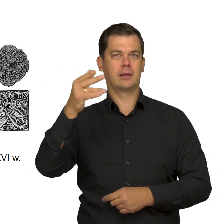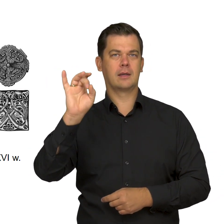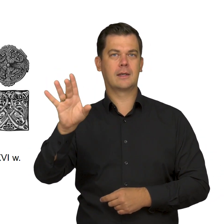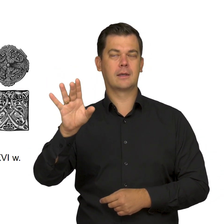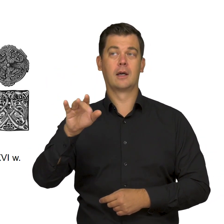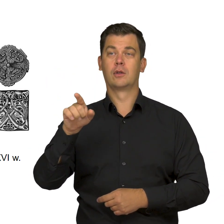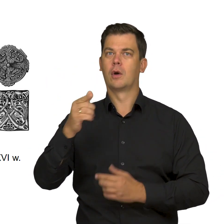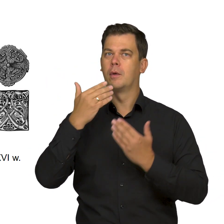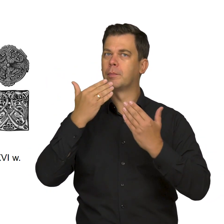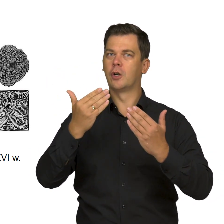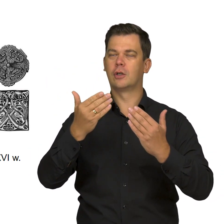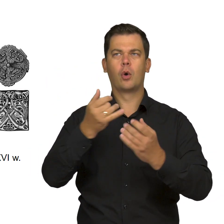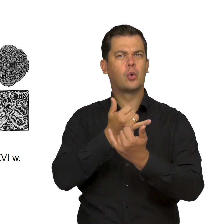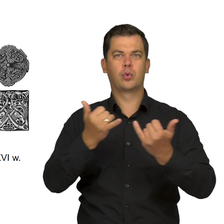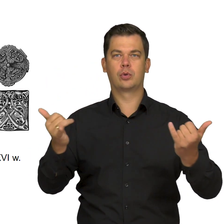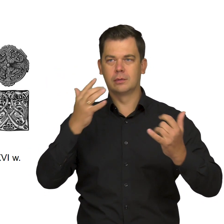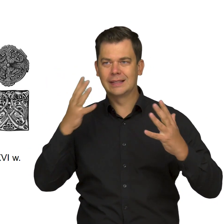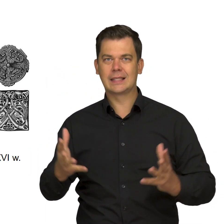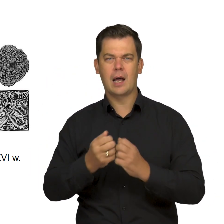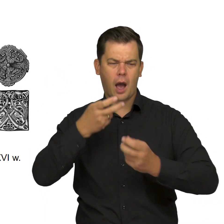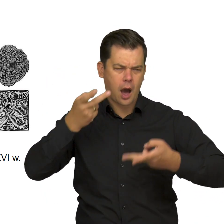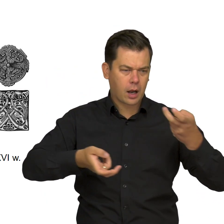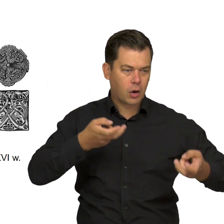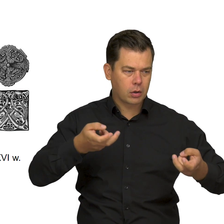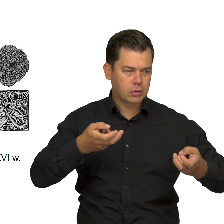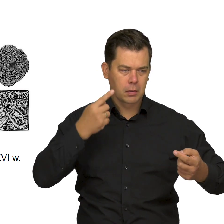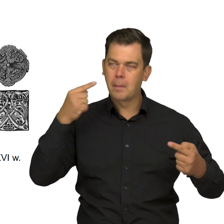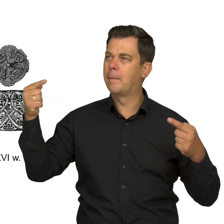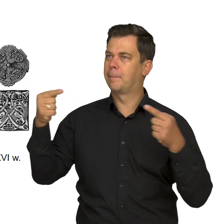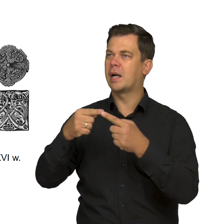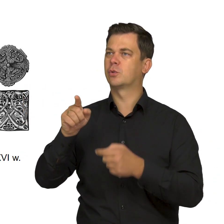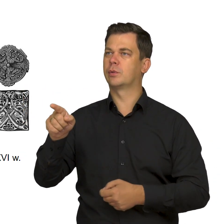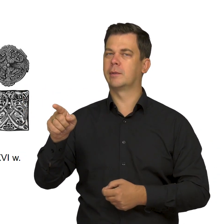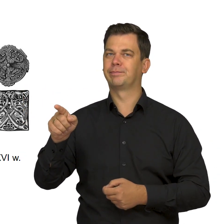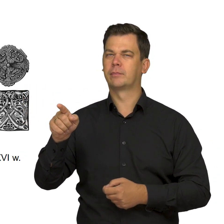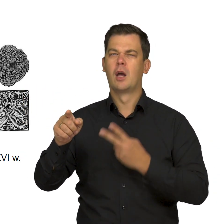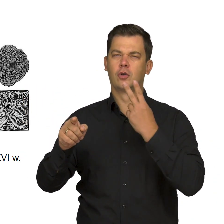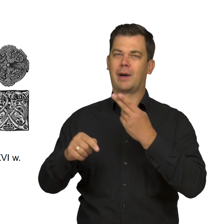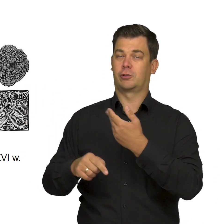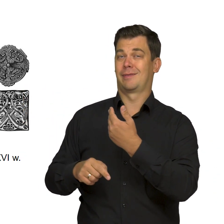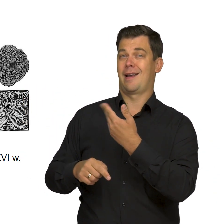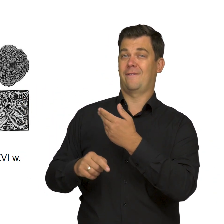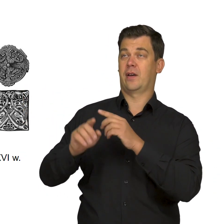distinguished based on archaeological finds. Here, on the left, you may see